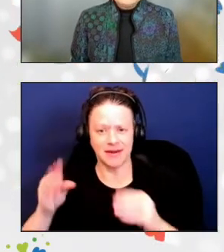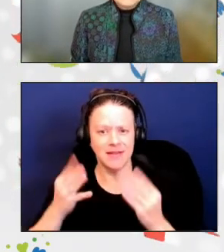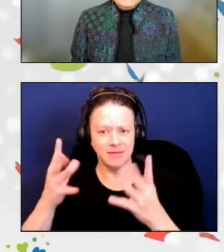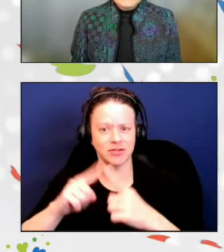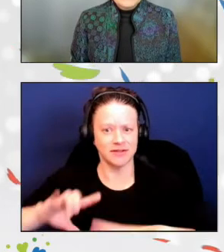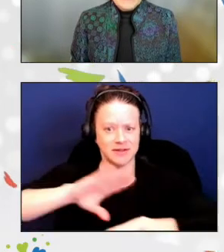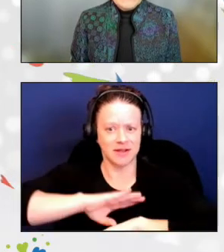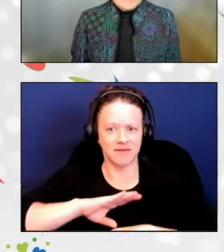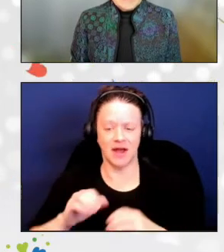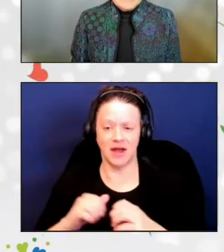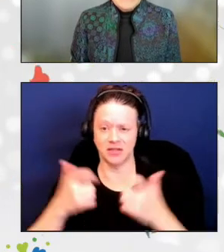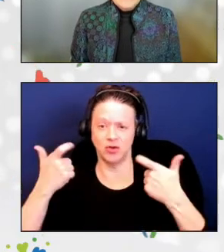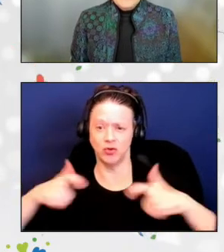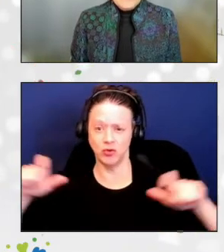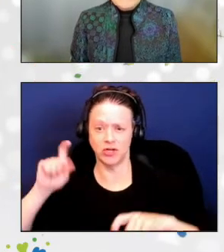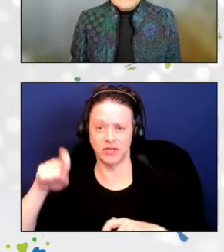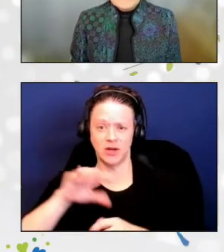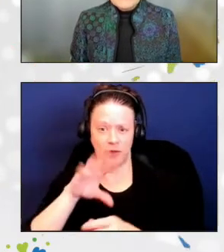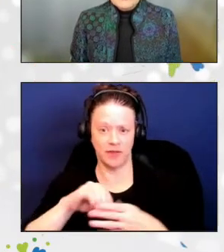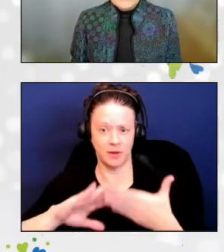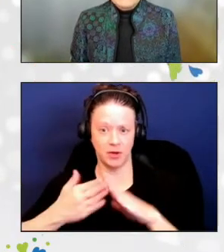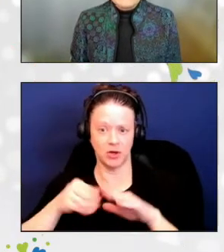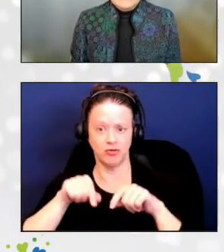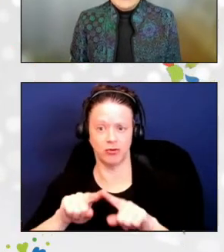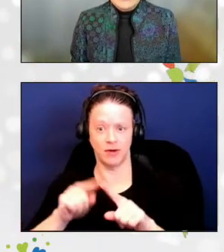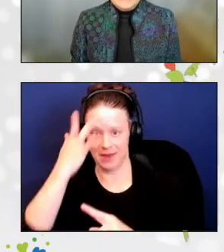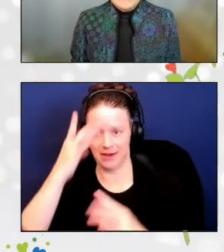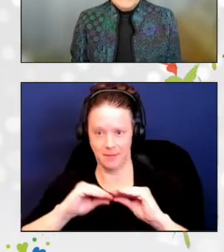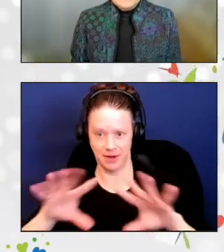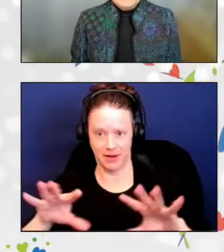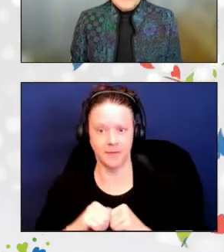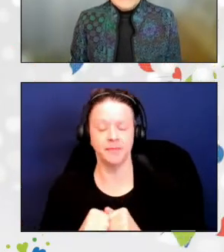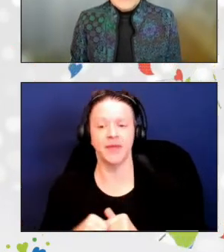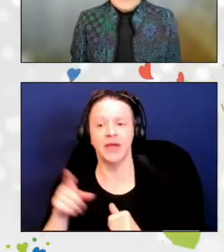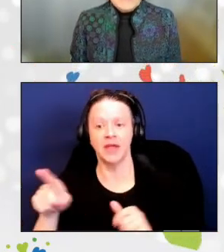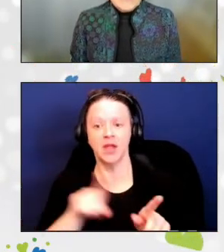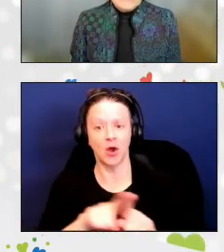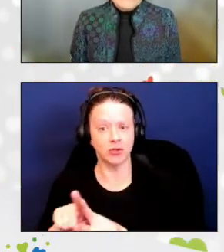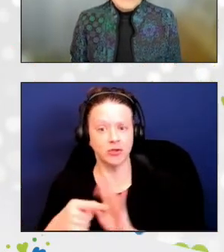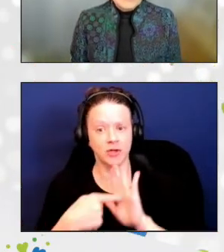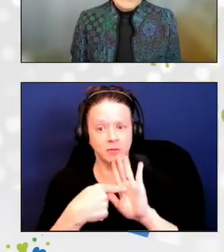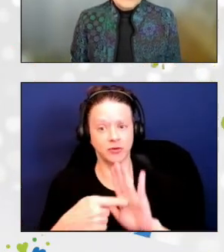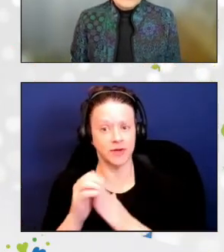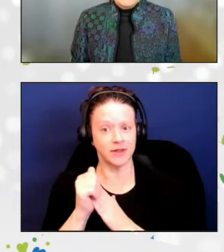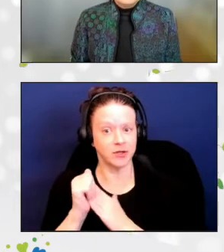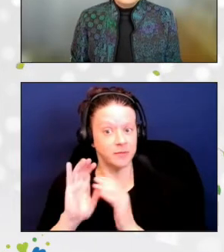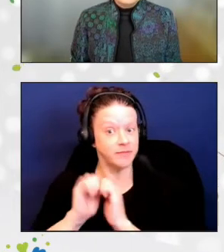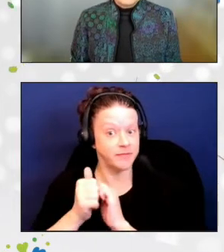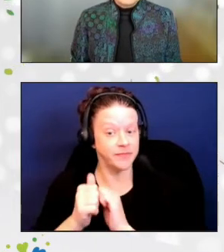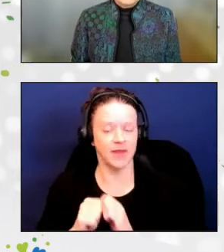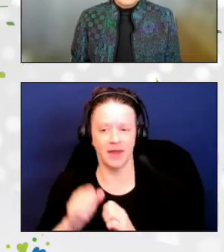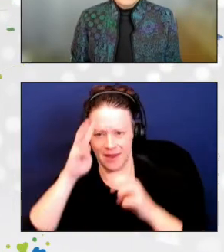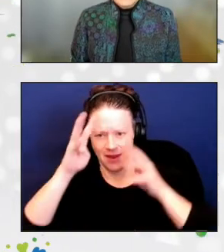During the pandemic, Corin demonstrated leadership in providing innovative new approaches to meal delivery